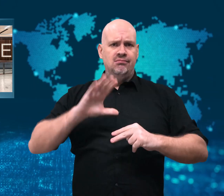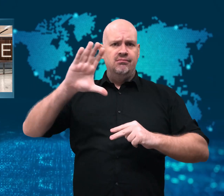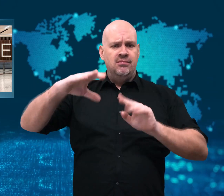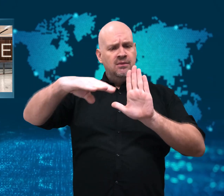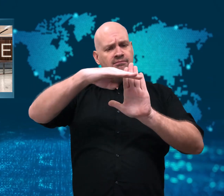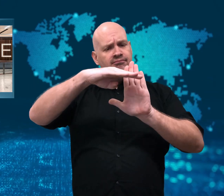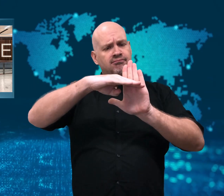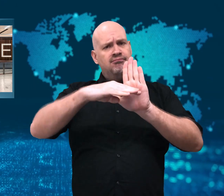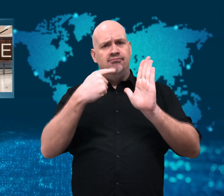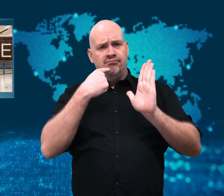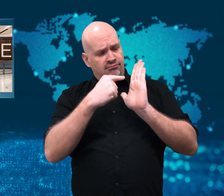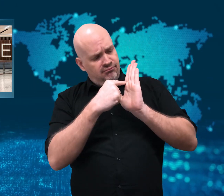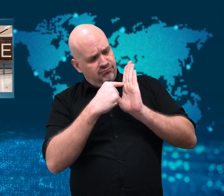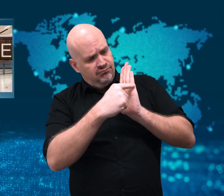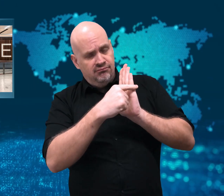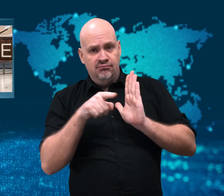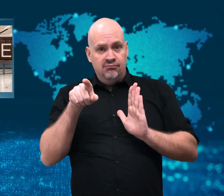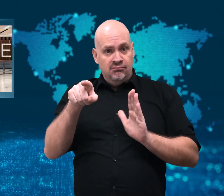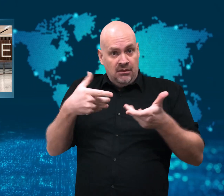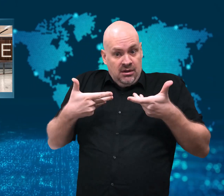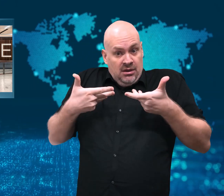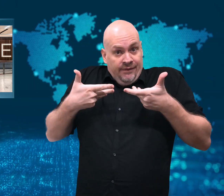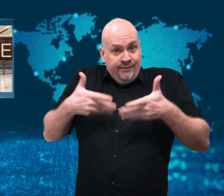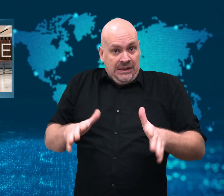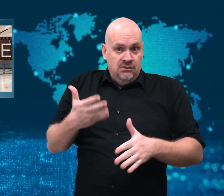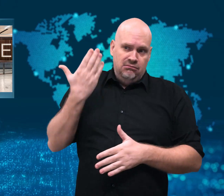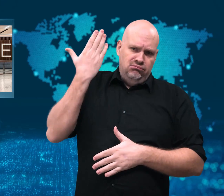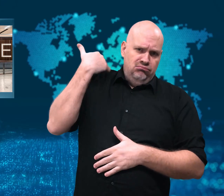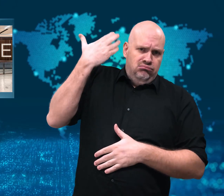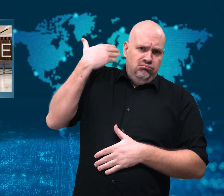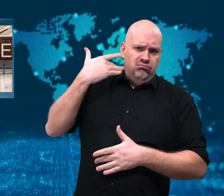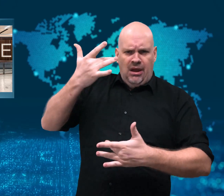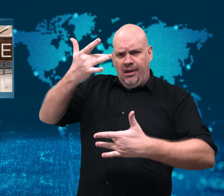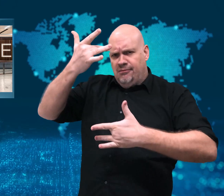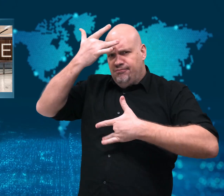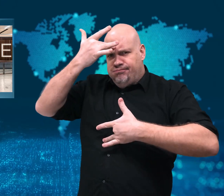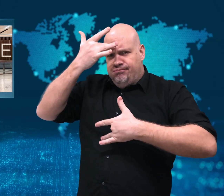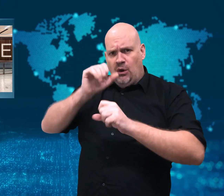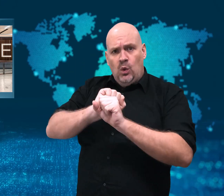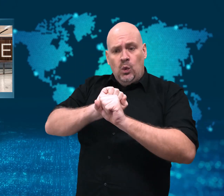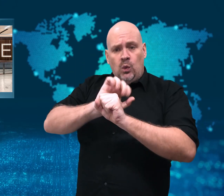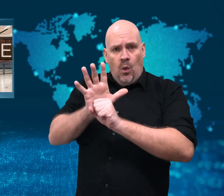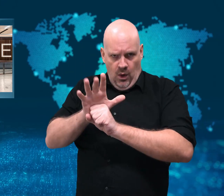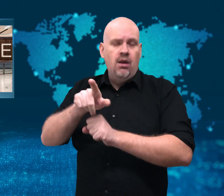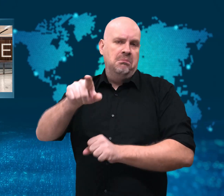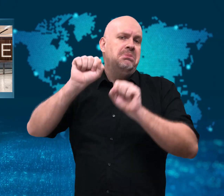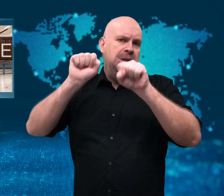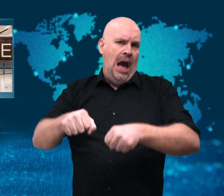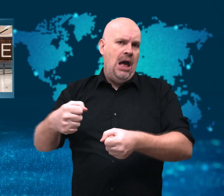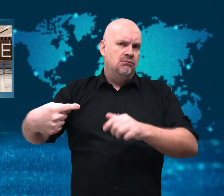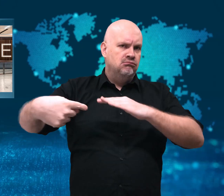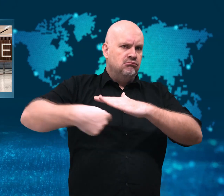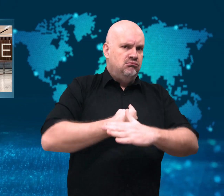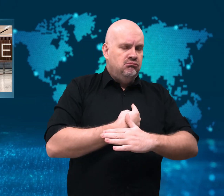him a valid exemption as per the Australian Open’s rules.